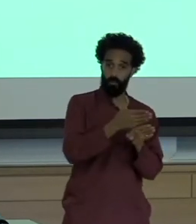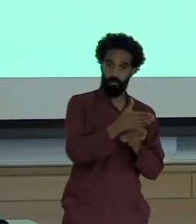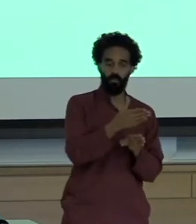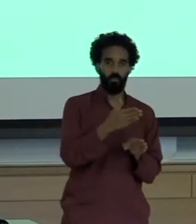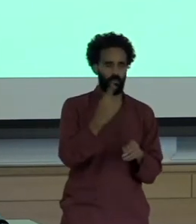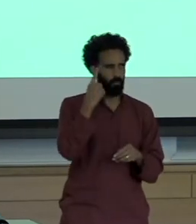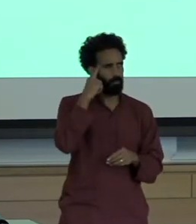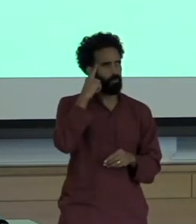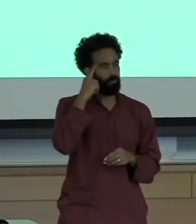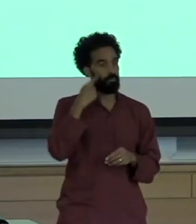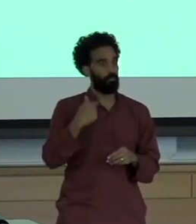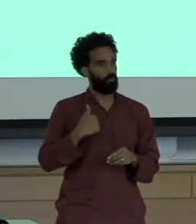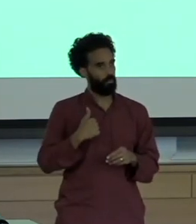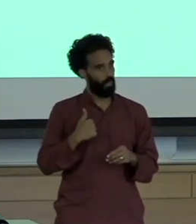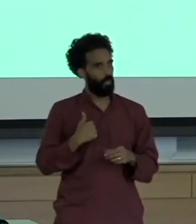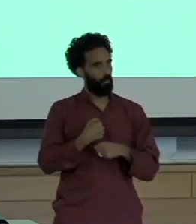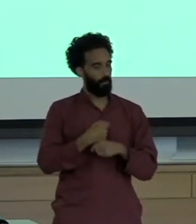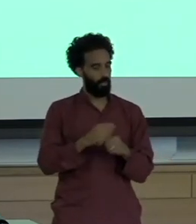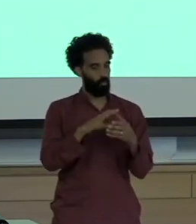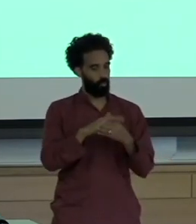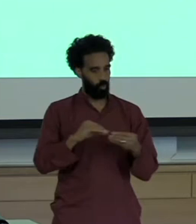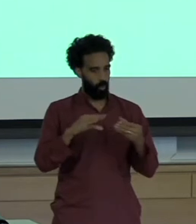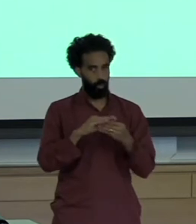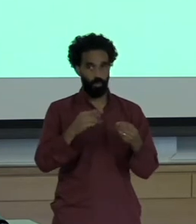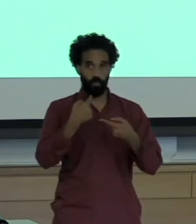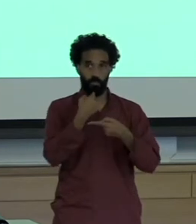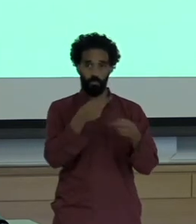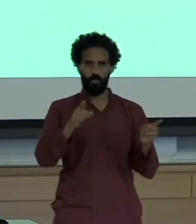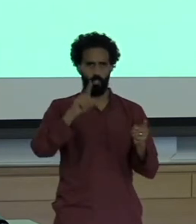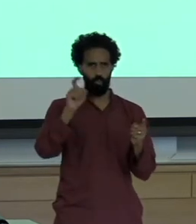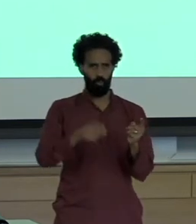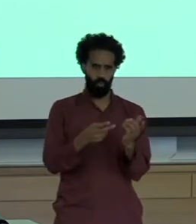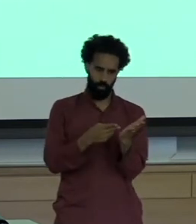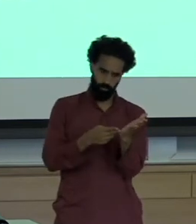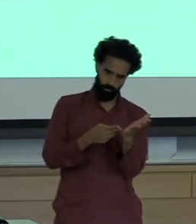They ought to be as transparent as possible about the means of production